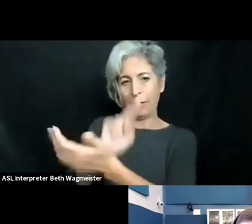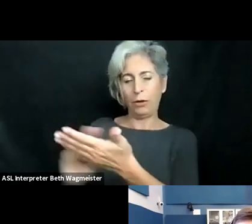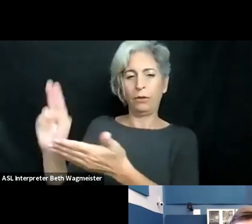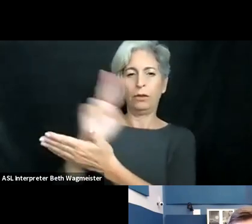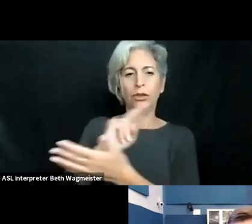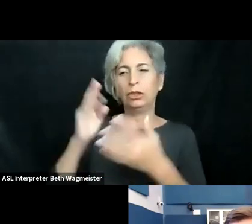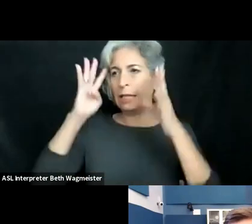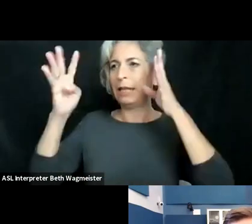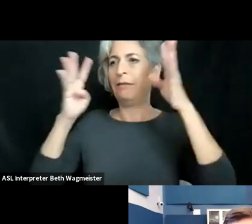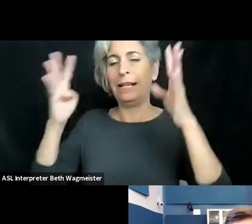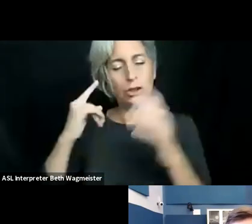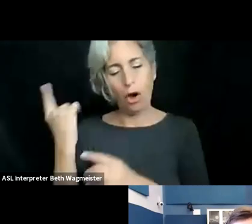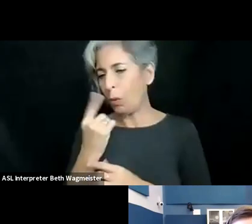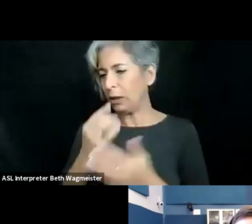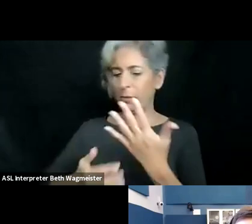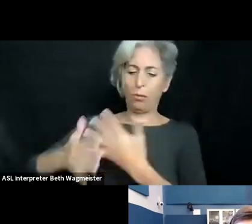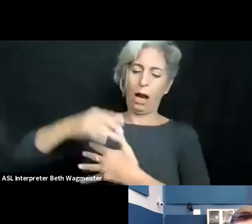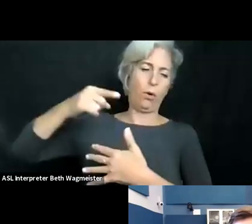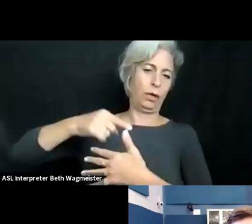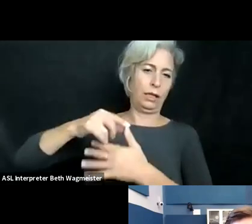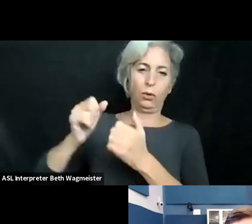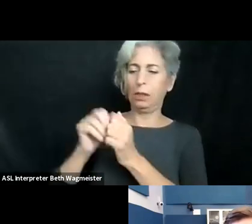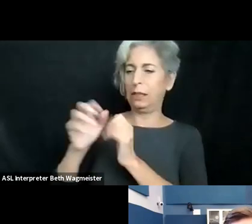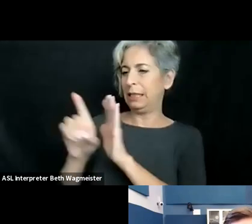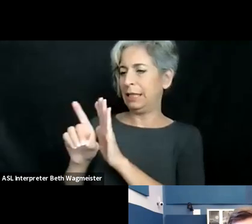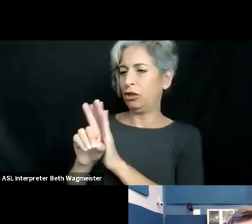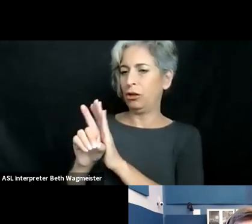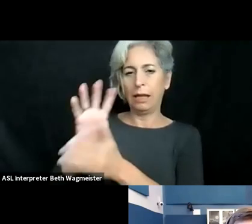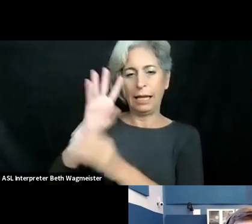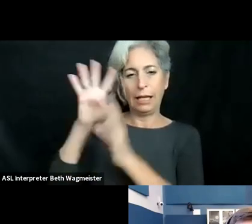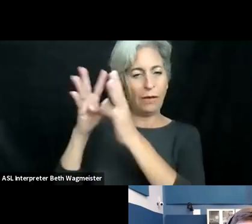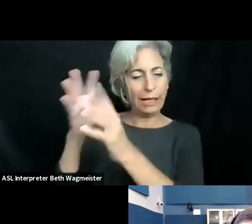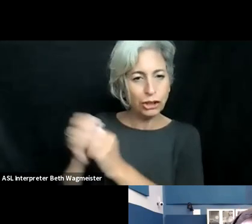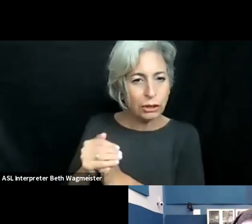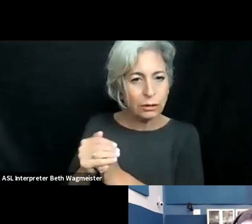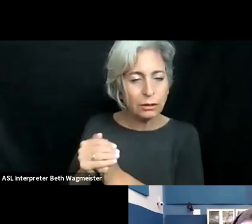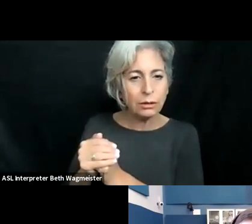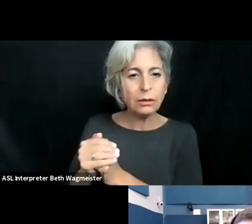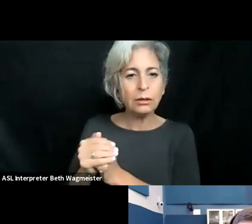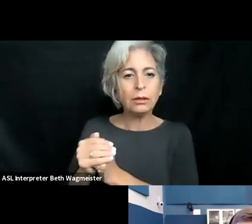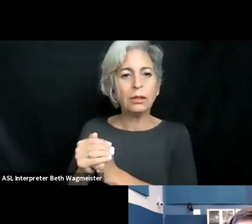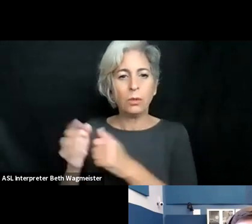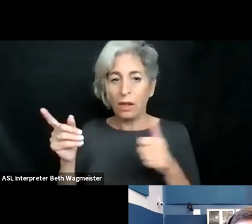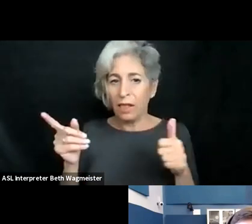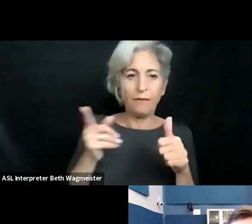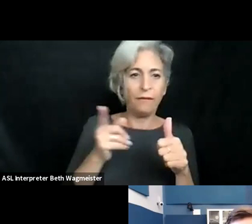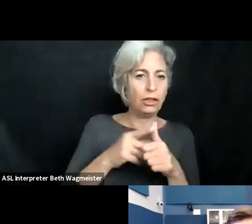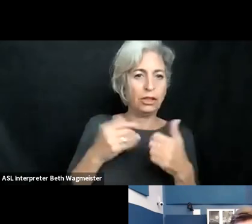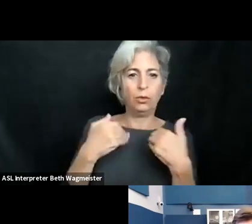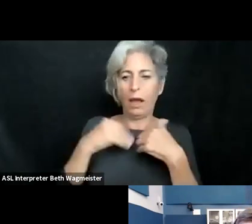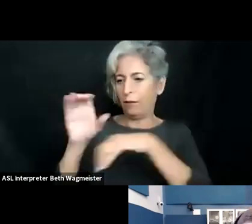our students has always been the driving force behind the university's innovations, and also in